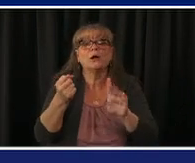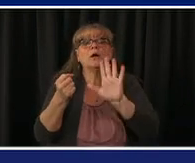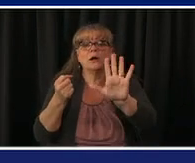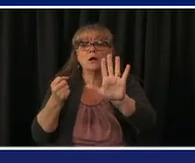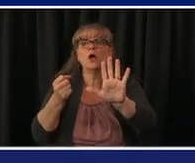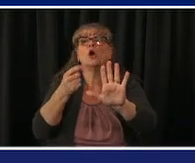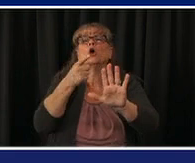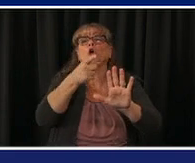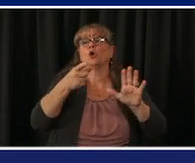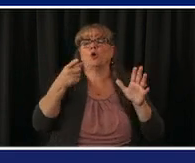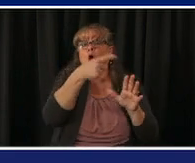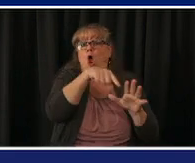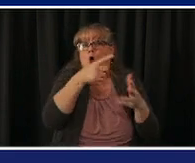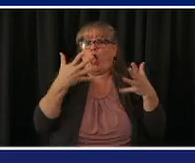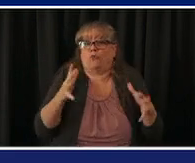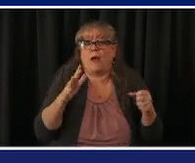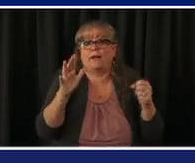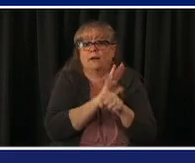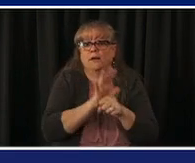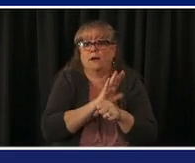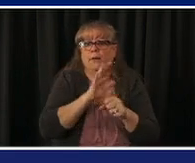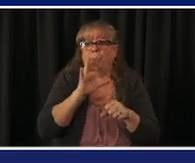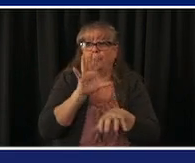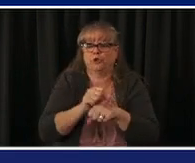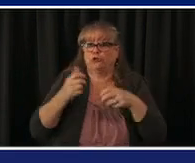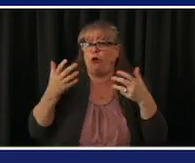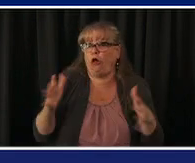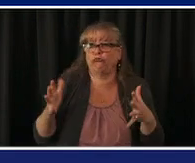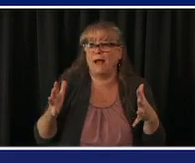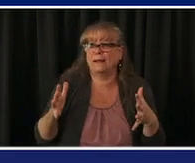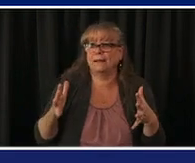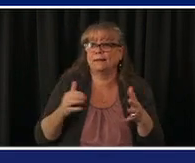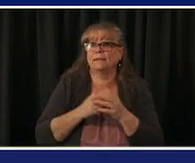that are in the current eligibility factor age now if you can find one you can certainly get it